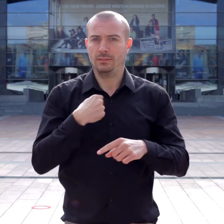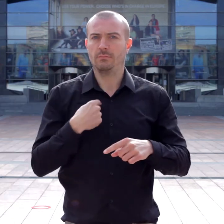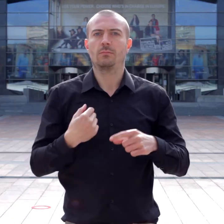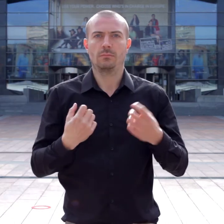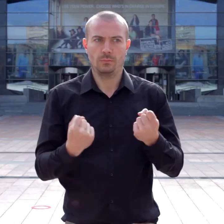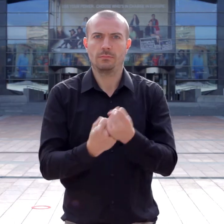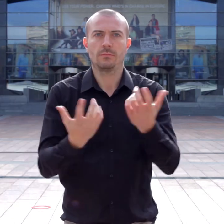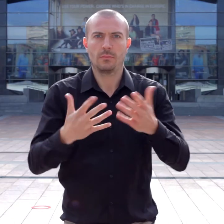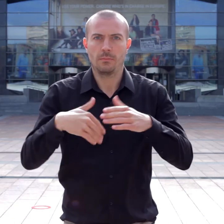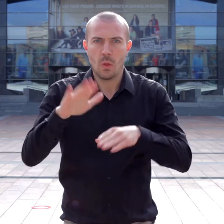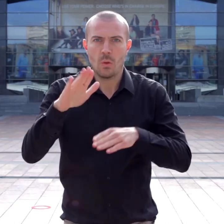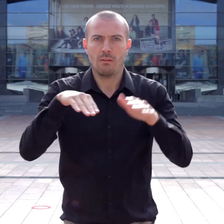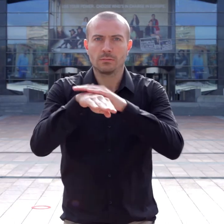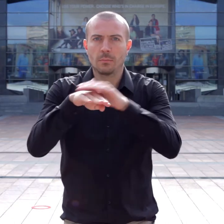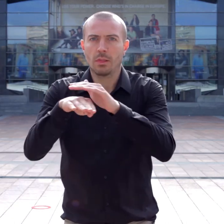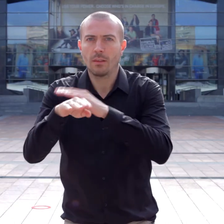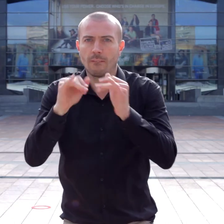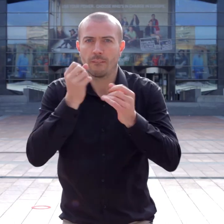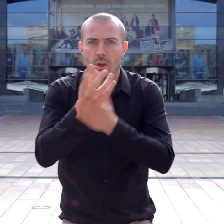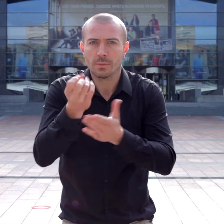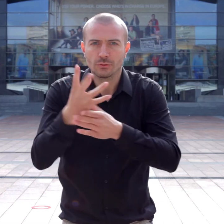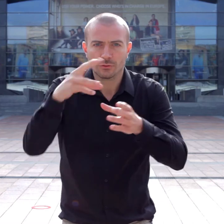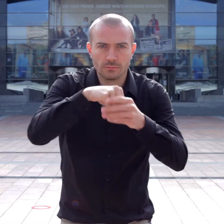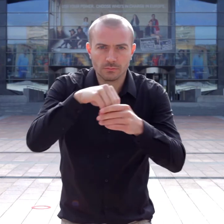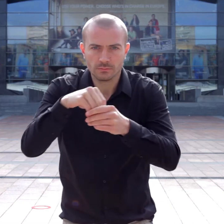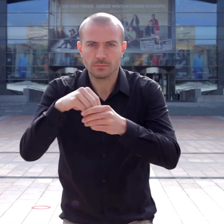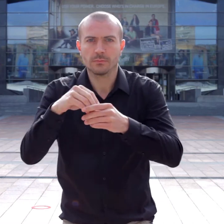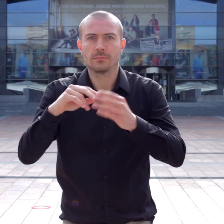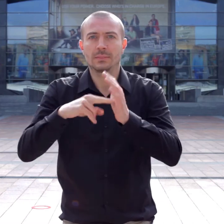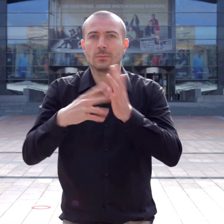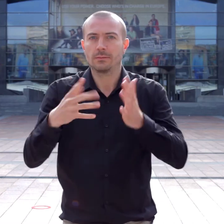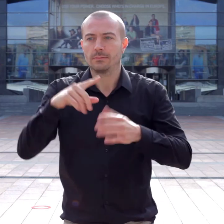so citizens are enabled to participate in the legislative processes of the EU.